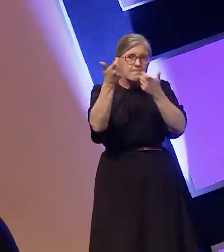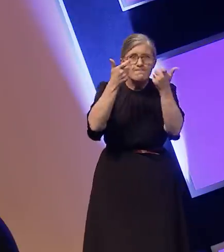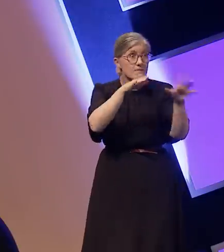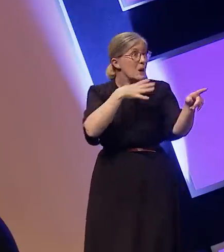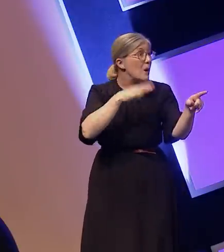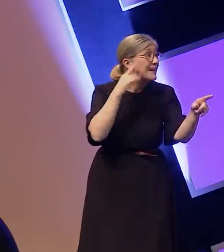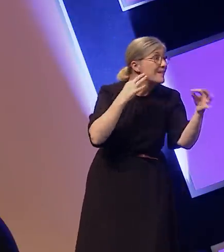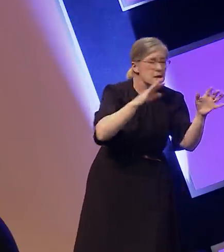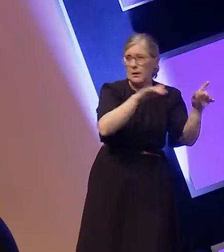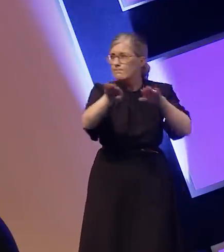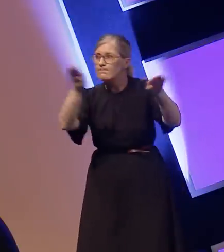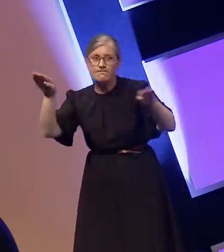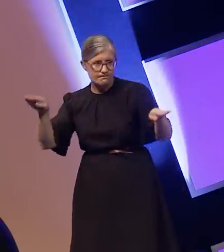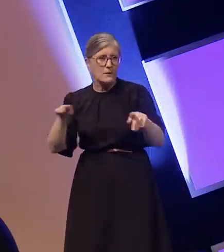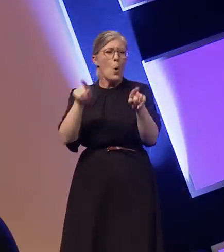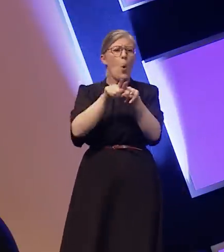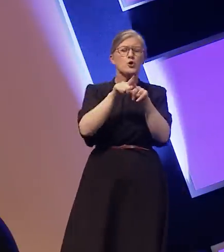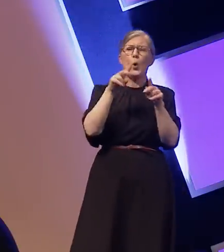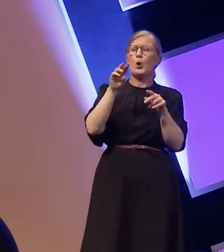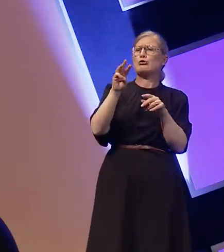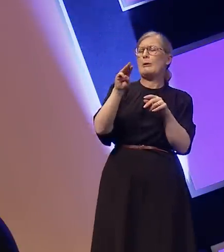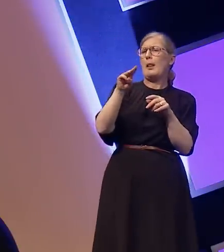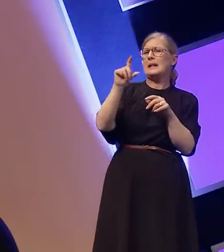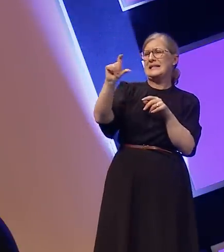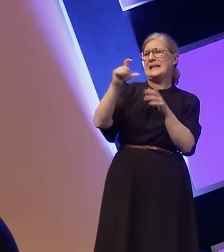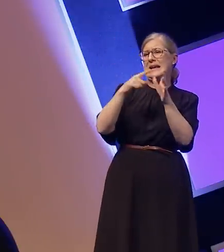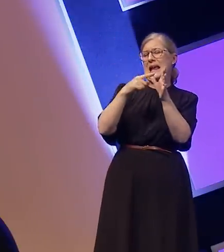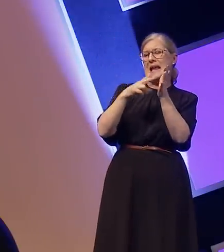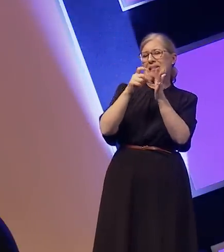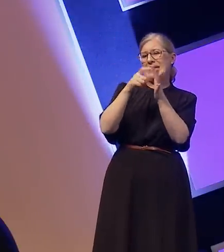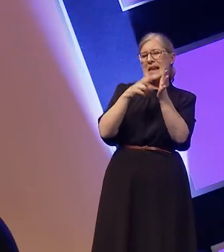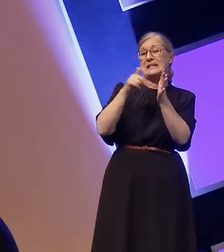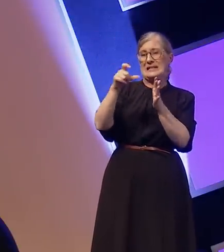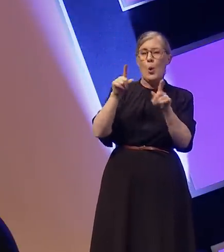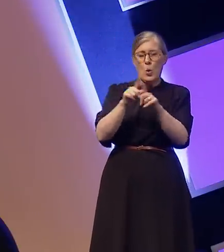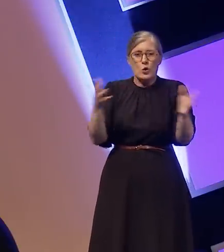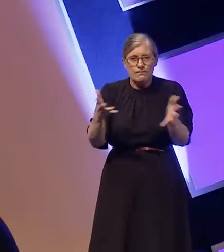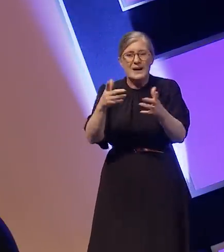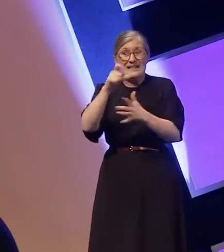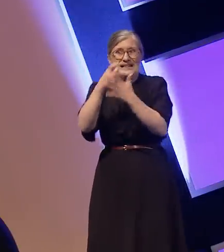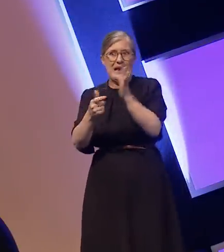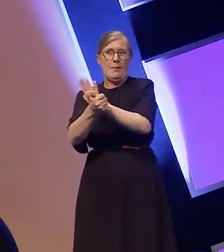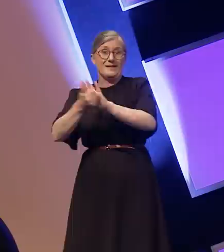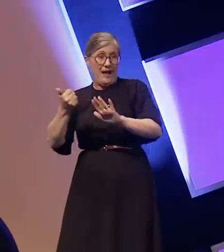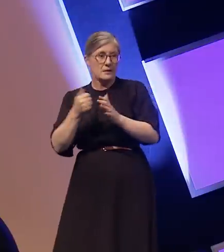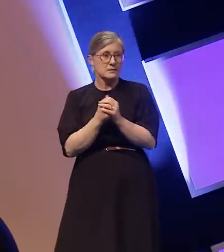in disabled script talent. I personally work very closely with Deaf Talent Collective who support me